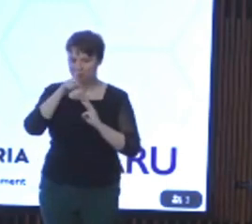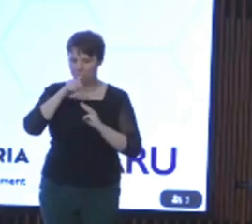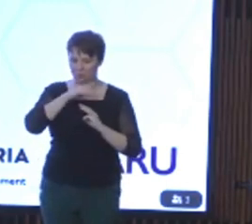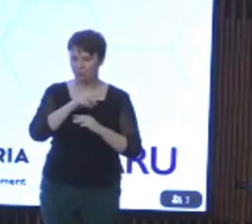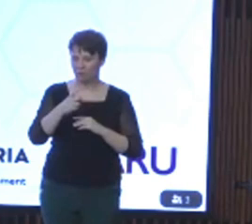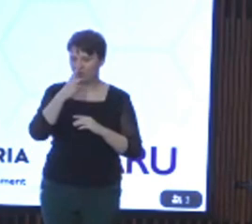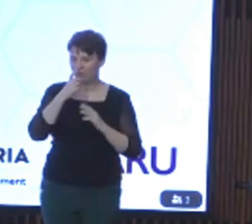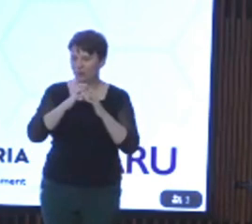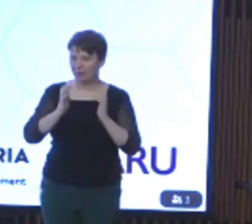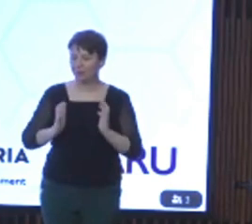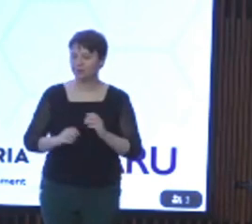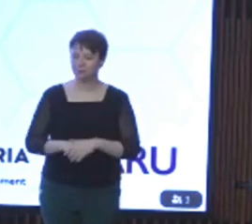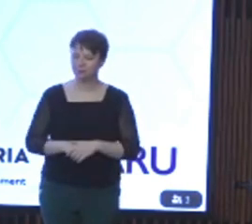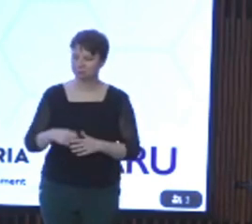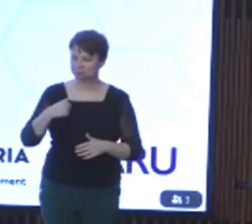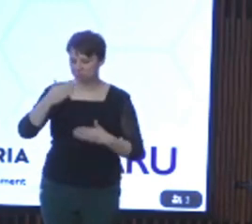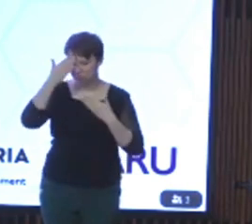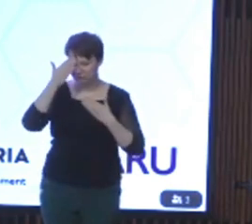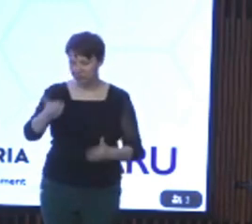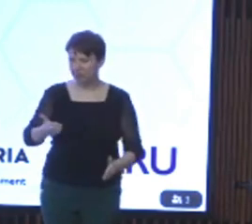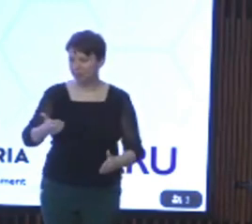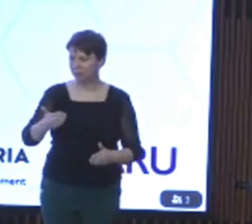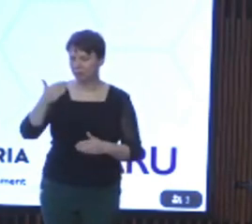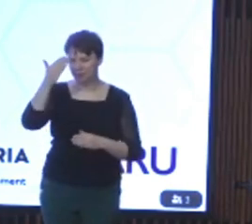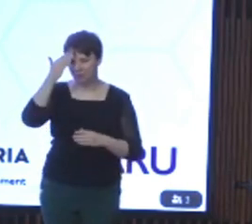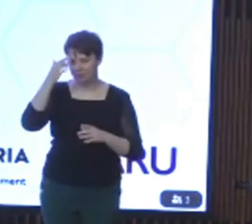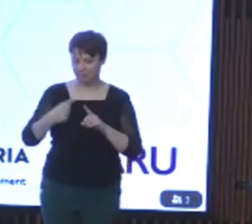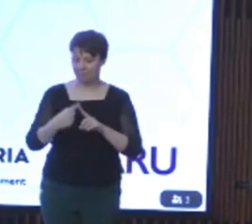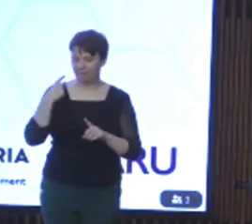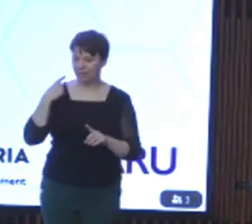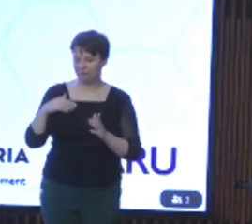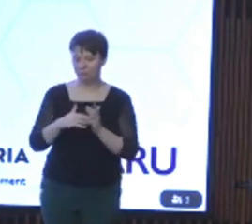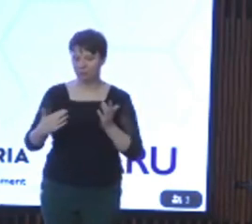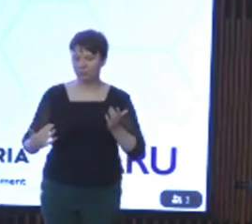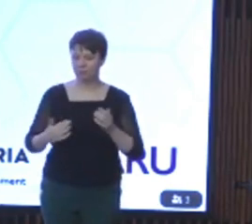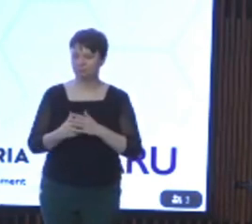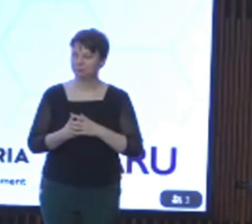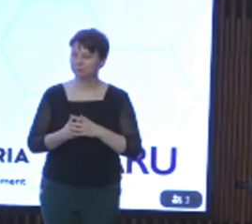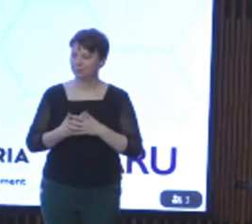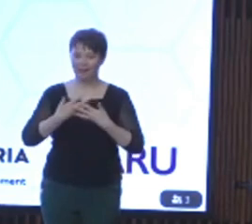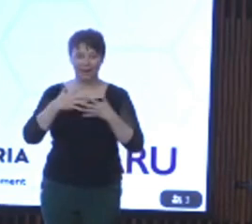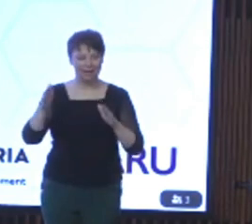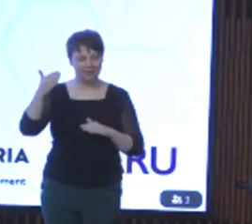nation and pay my respects to Elders both past and present, and also to any Elders from other